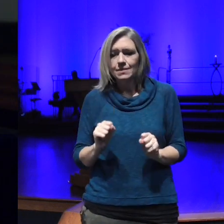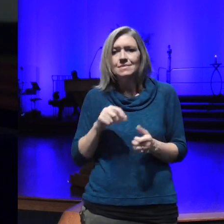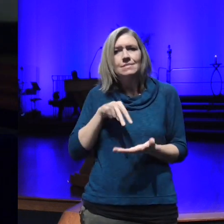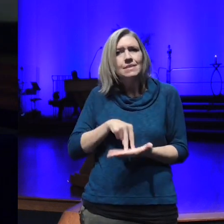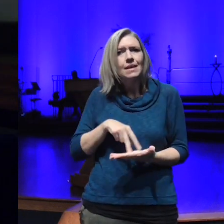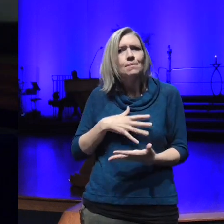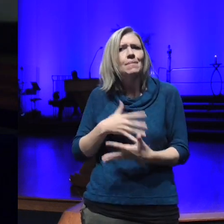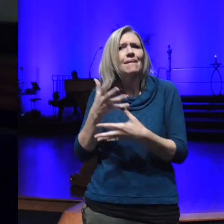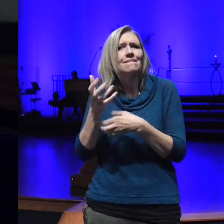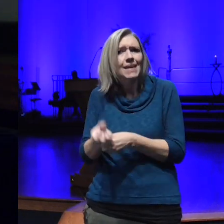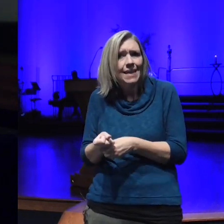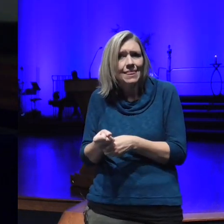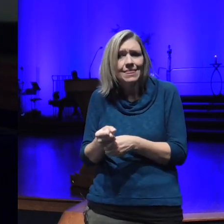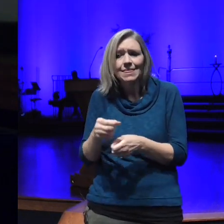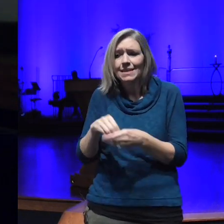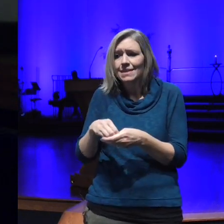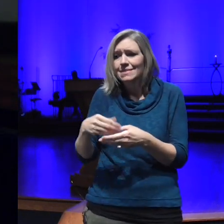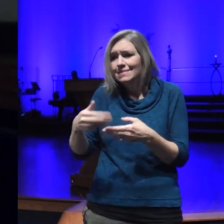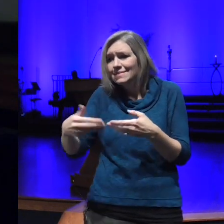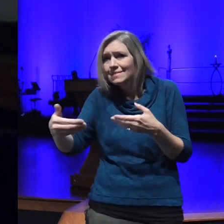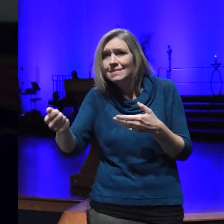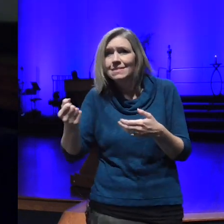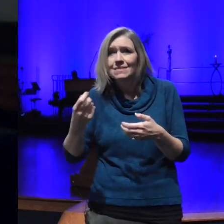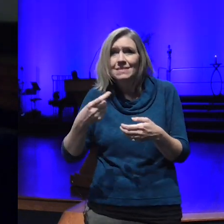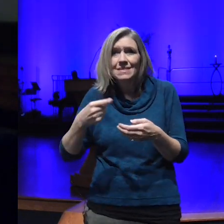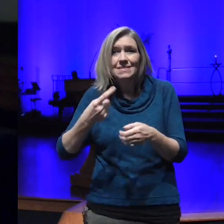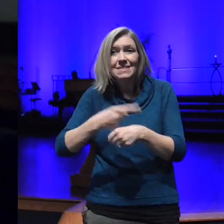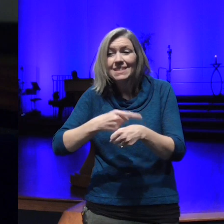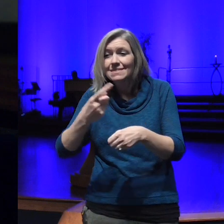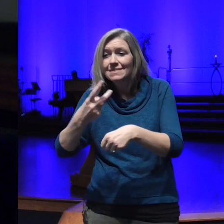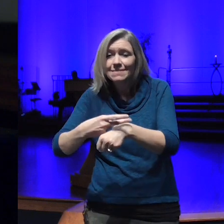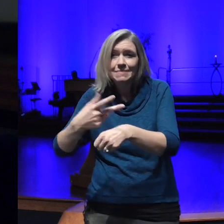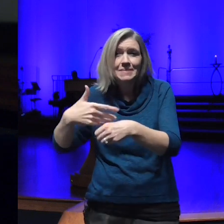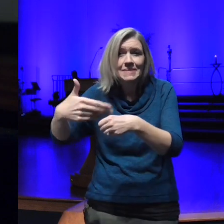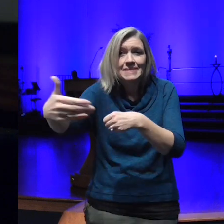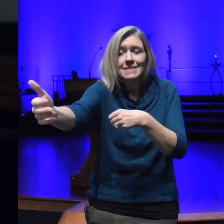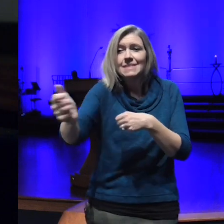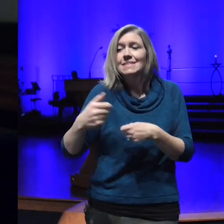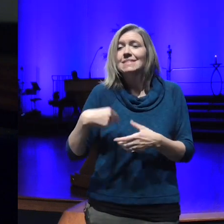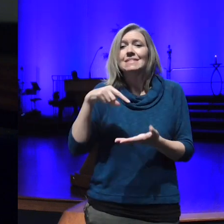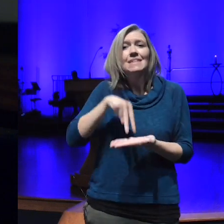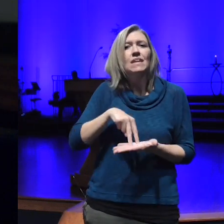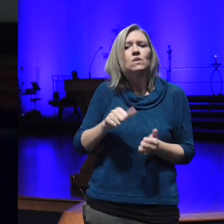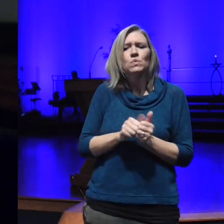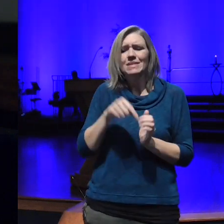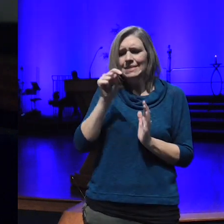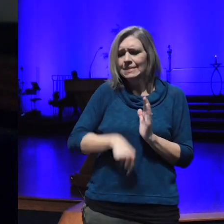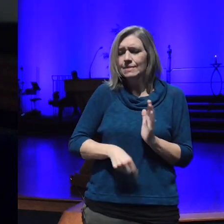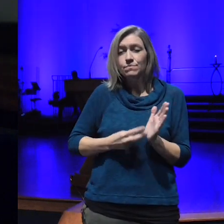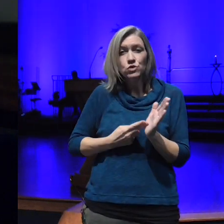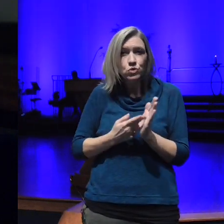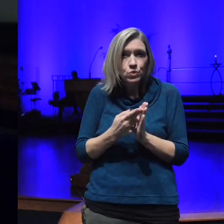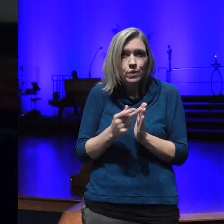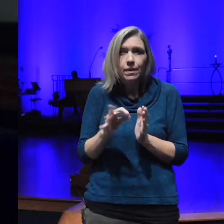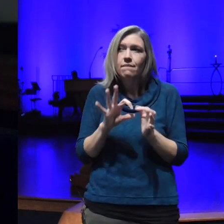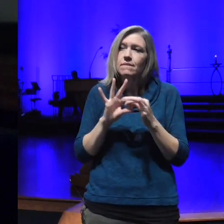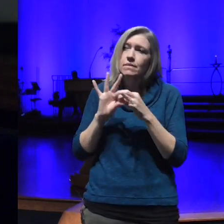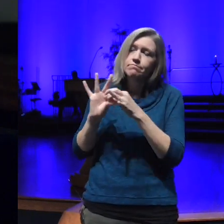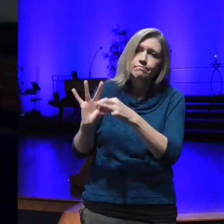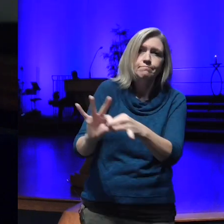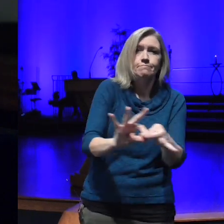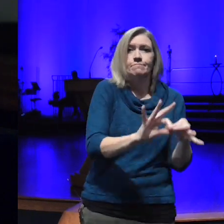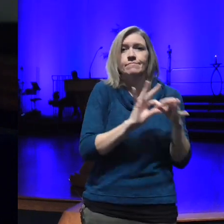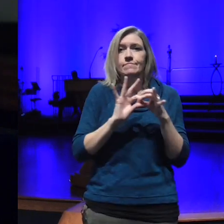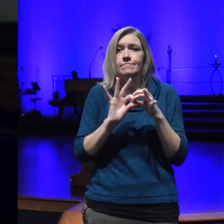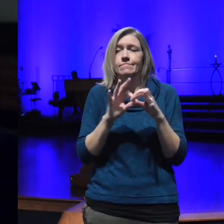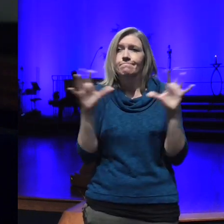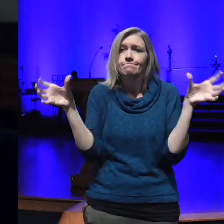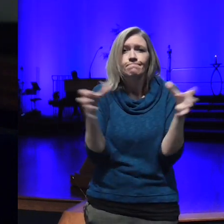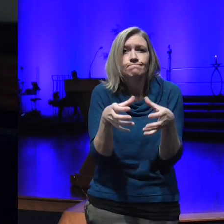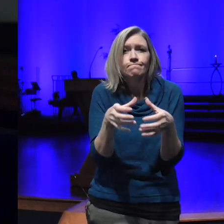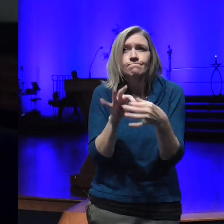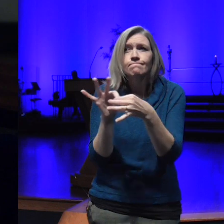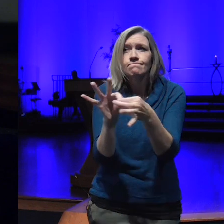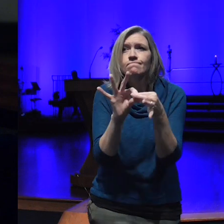ahead to stand in the deepest truth of Oneness and connection as we look upon contemplate and